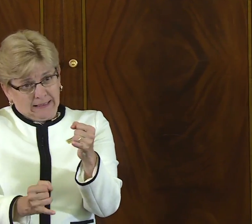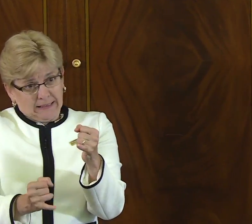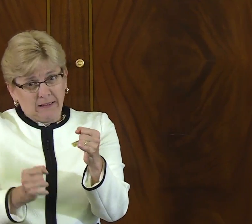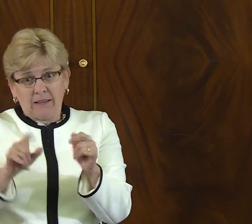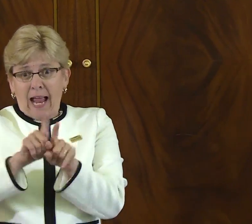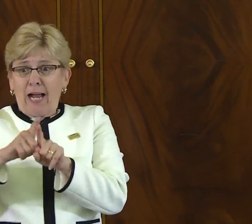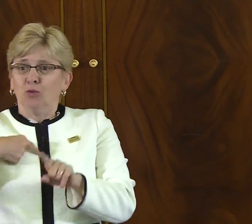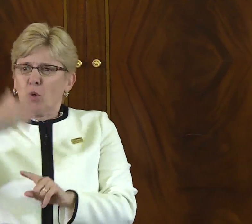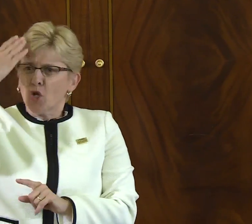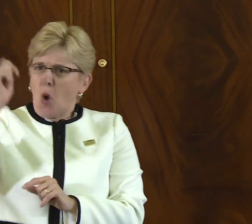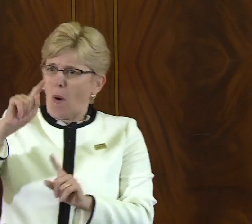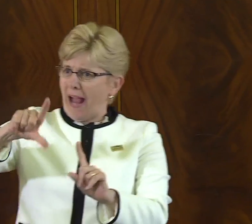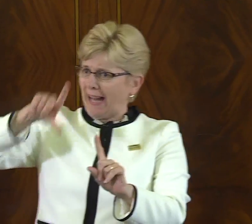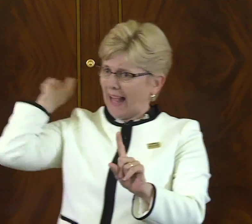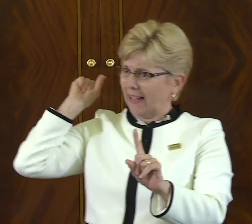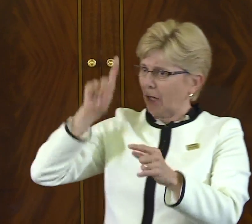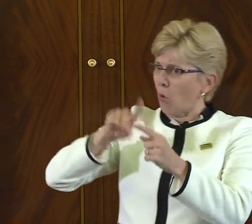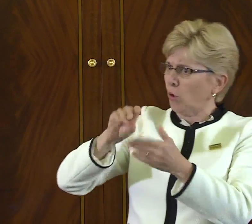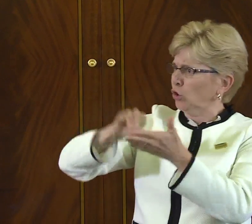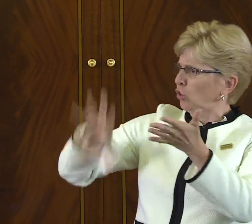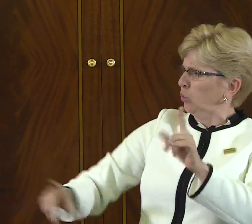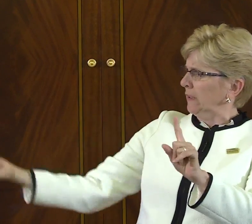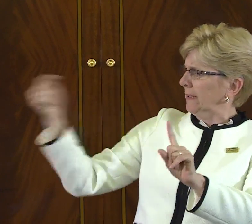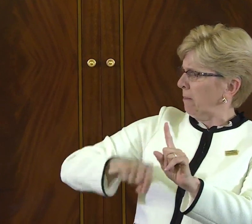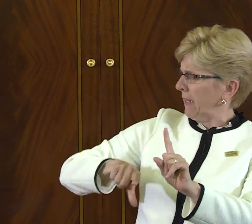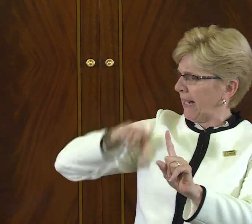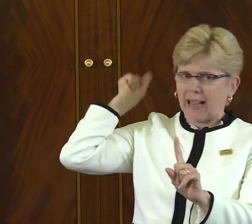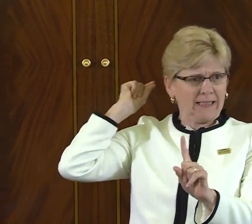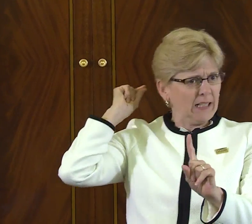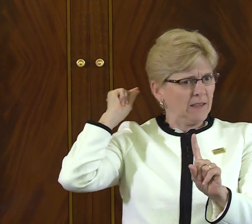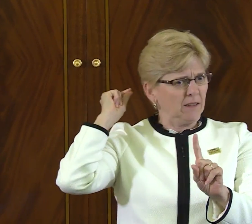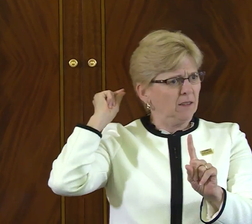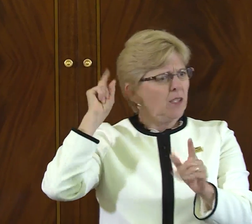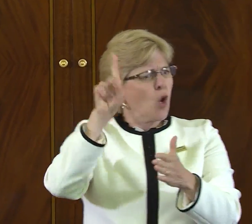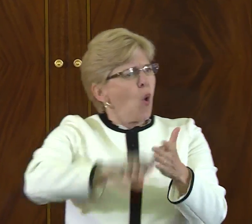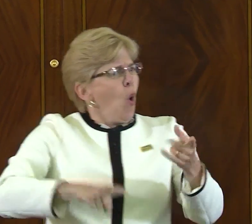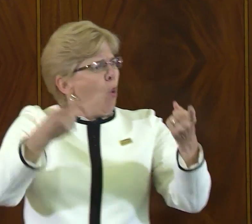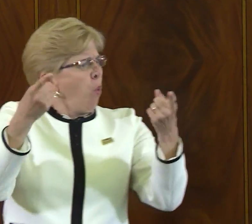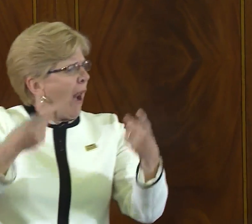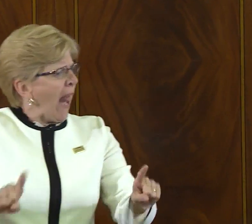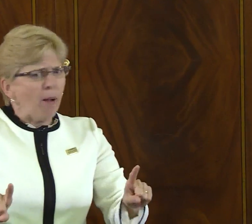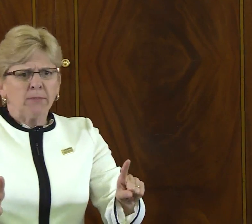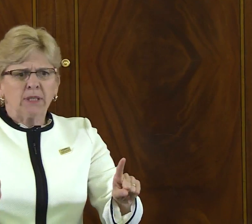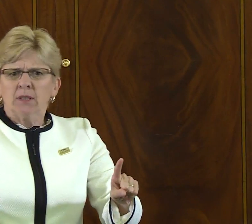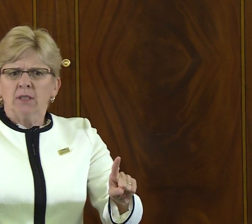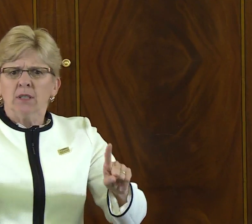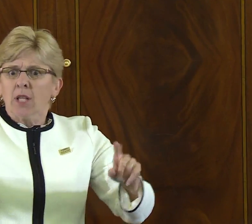And lastly, as we know at Gallaudet we have students who enter,